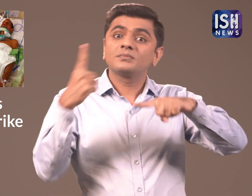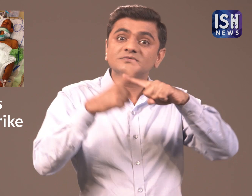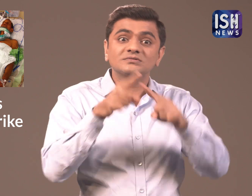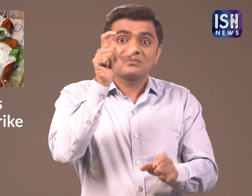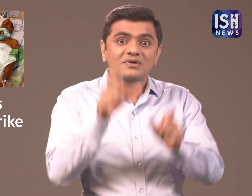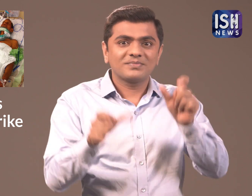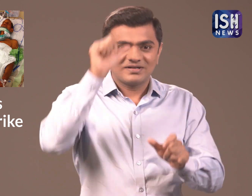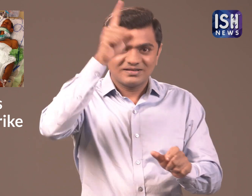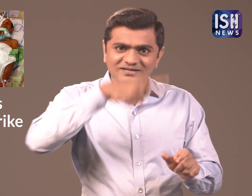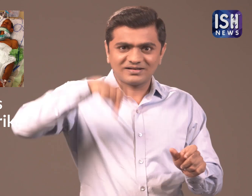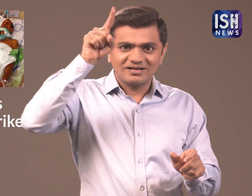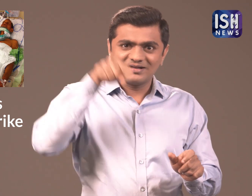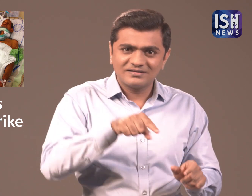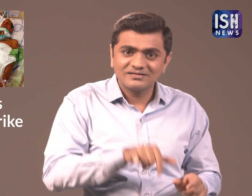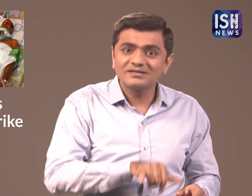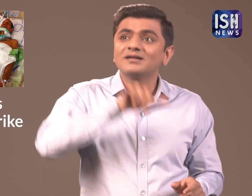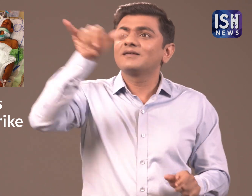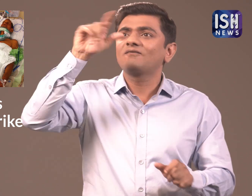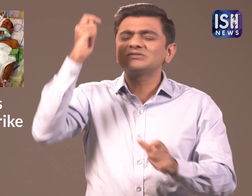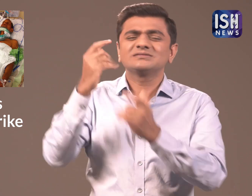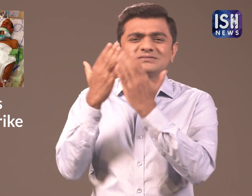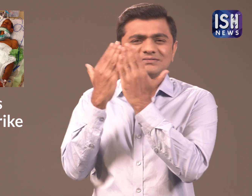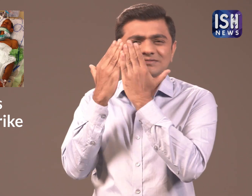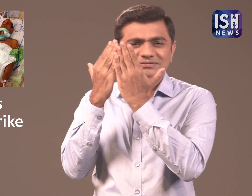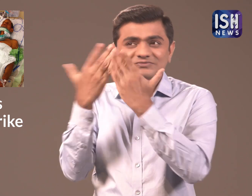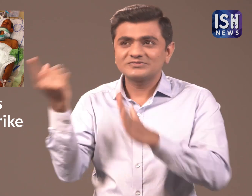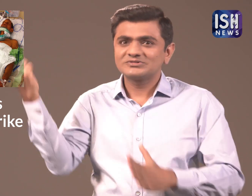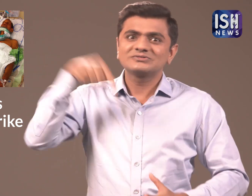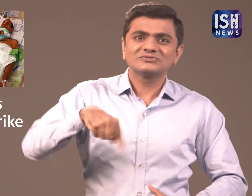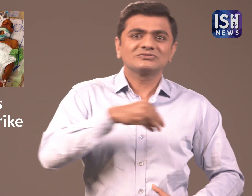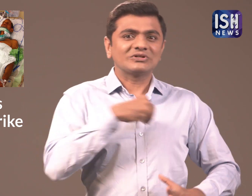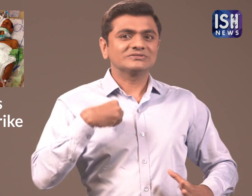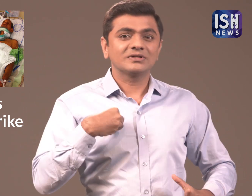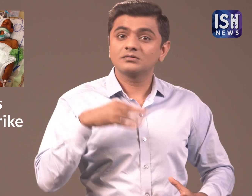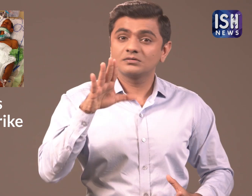If anyone from India goes abroad to study and comes back as a doctor.